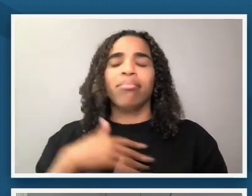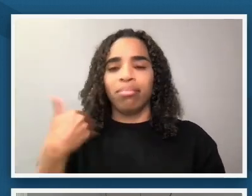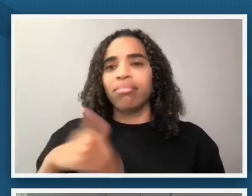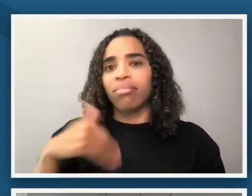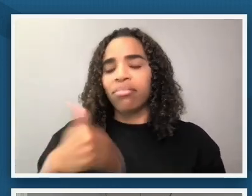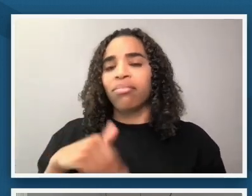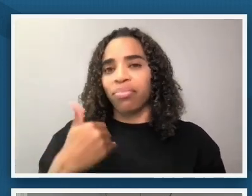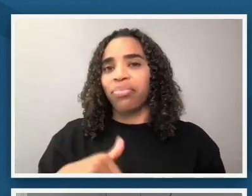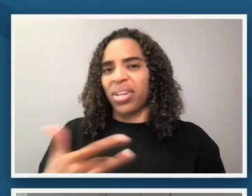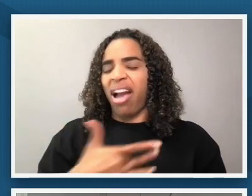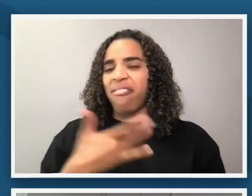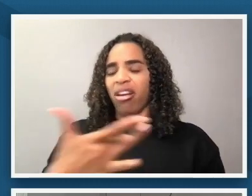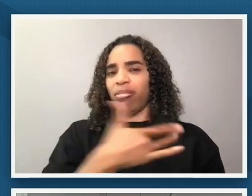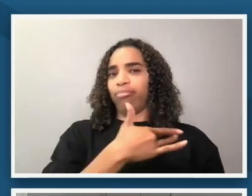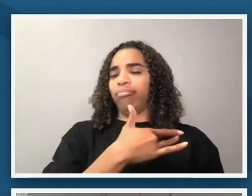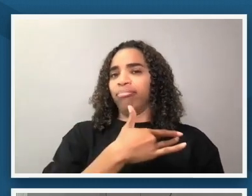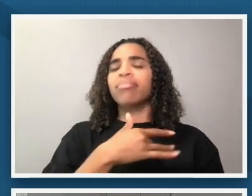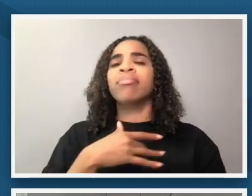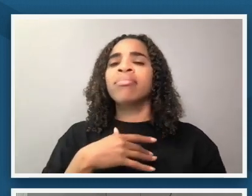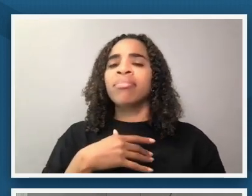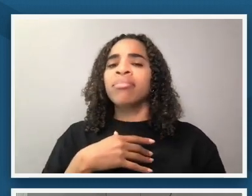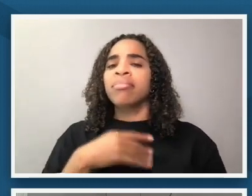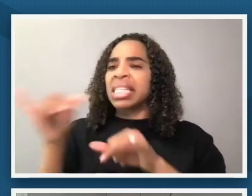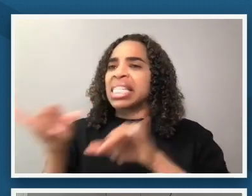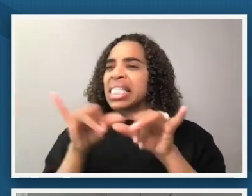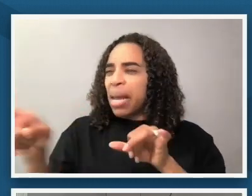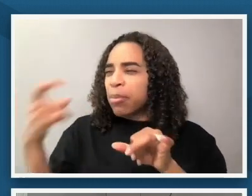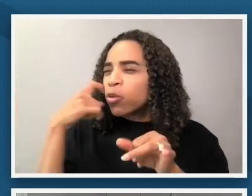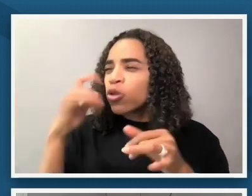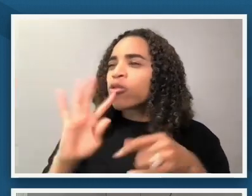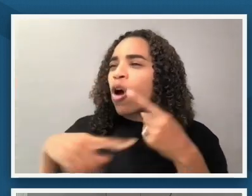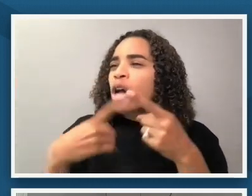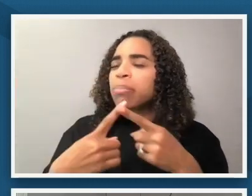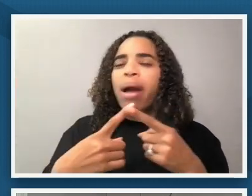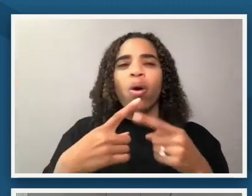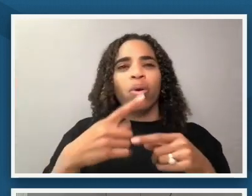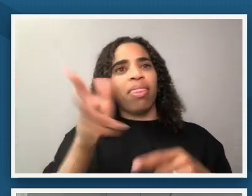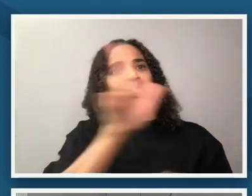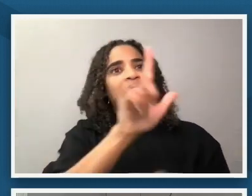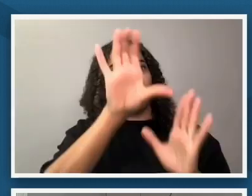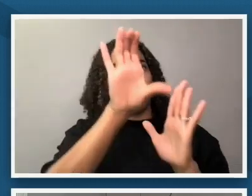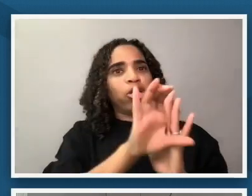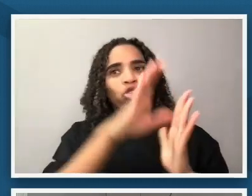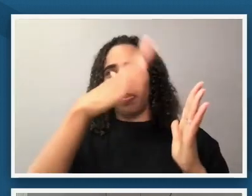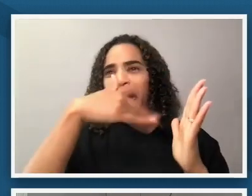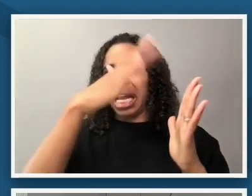what you shared about the women on the left side of the painting and